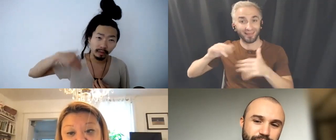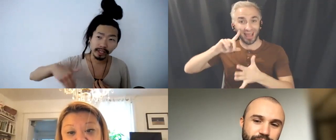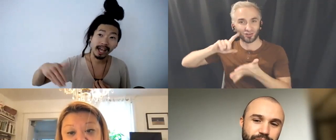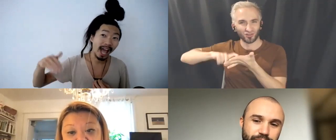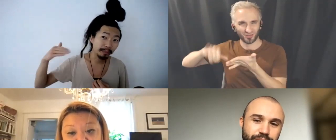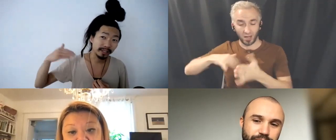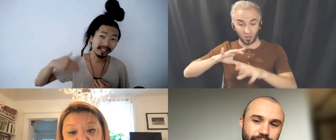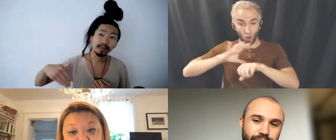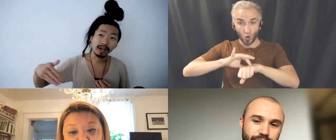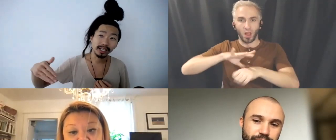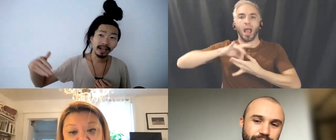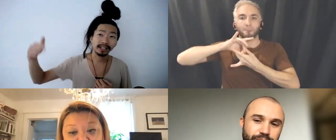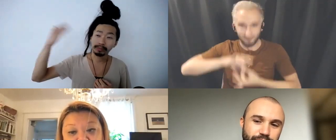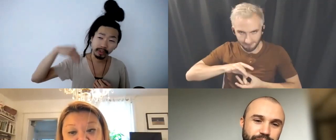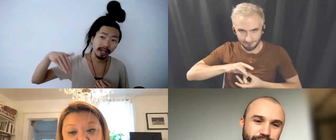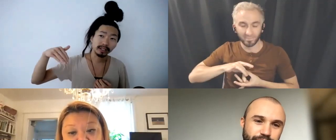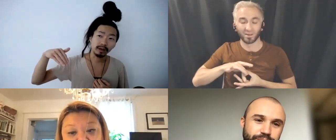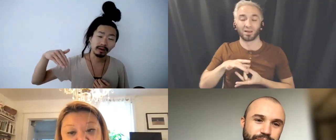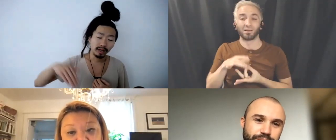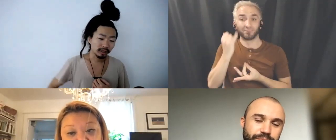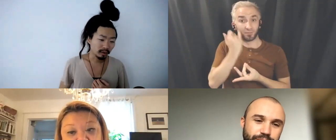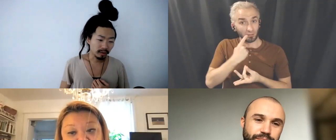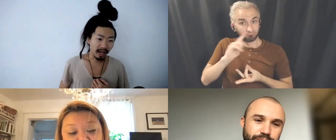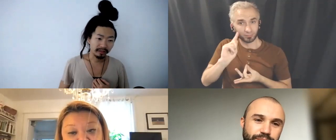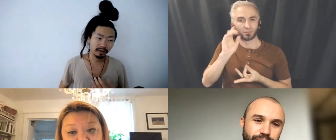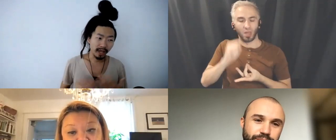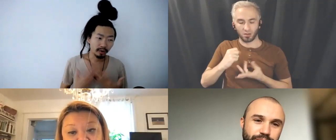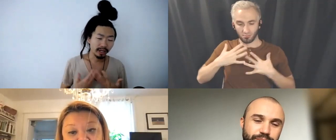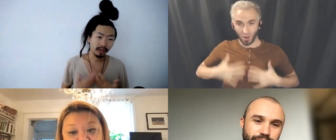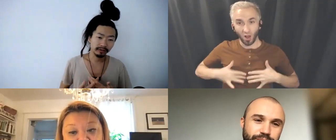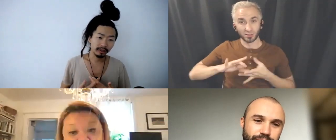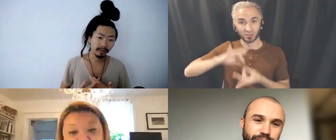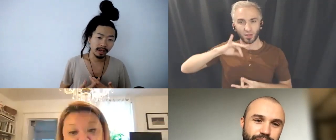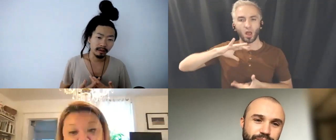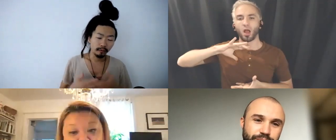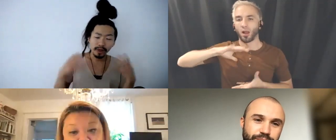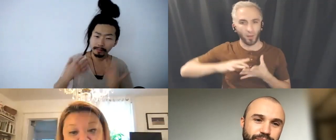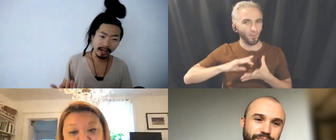that happens in the body and spirit as well. So yeah that really comes from the mindset